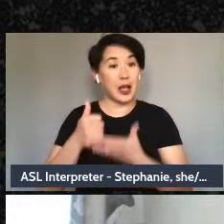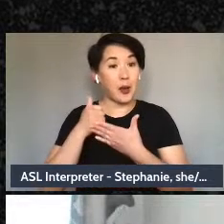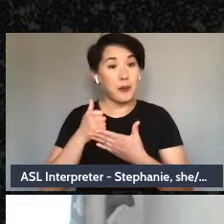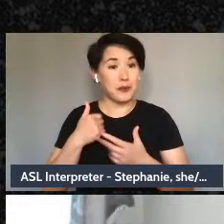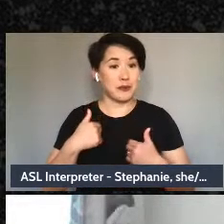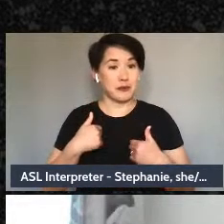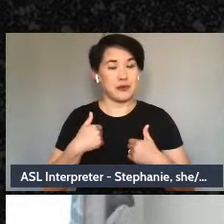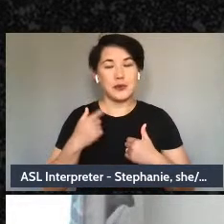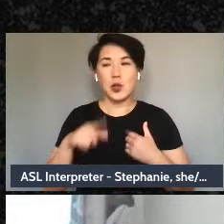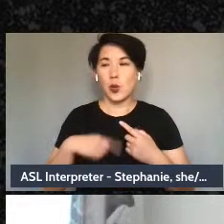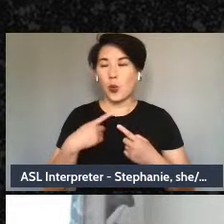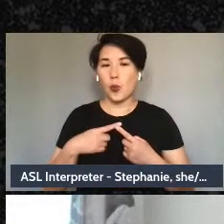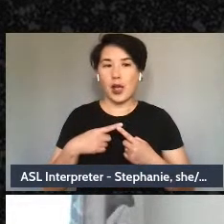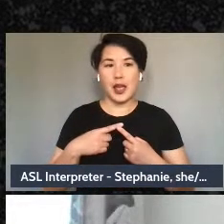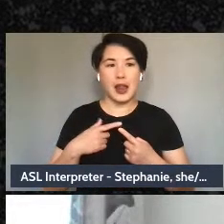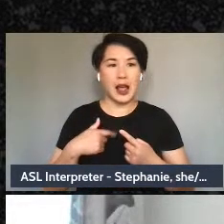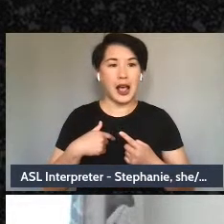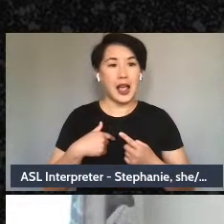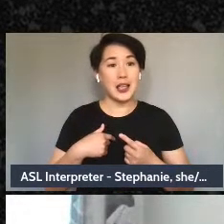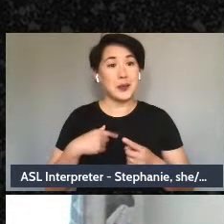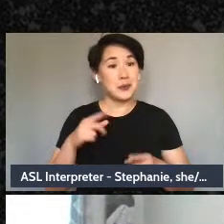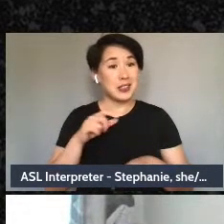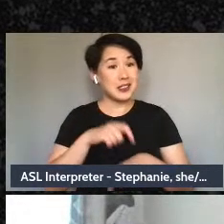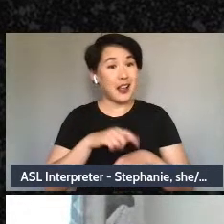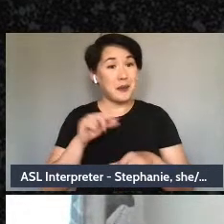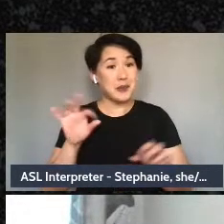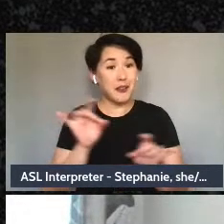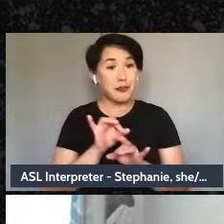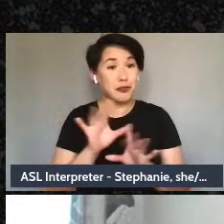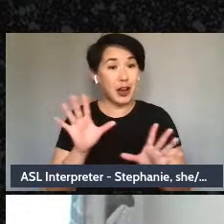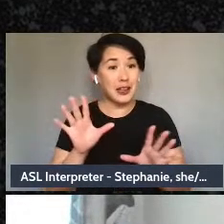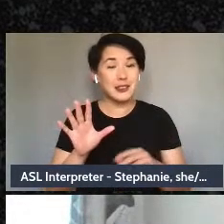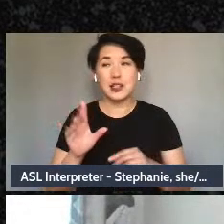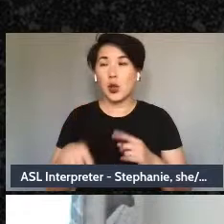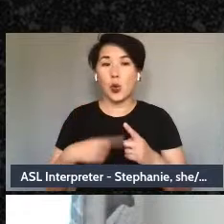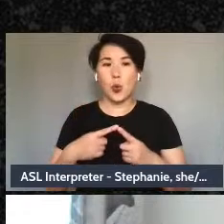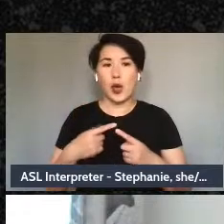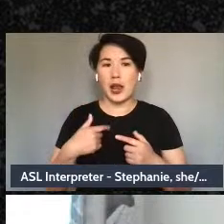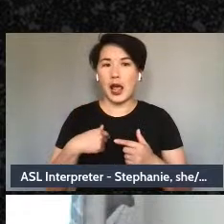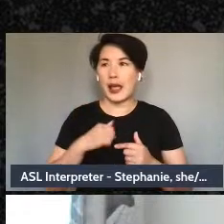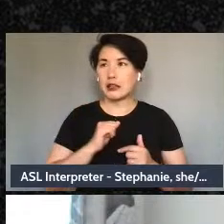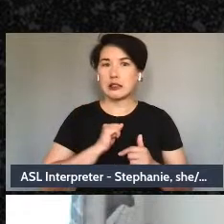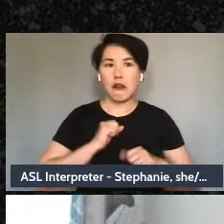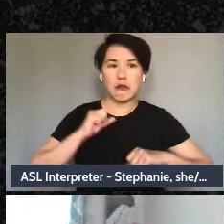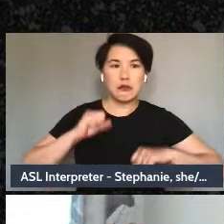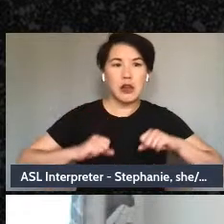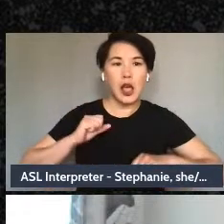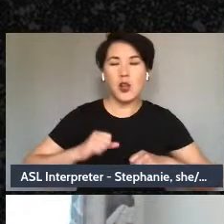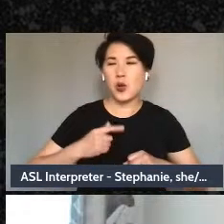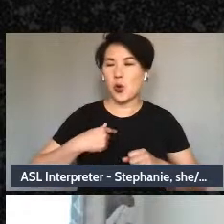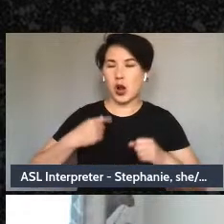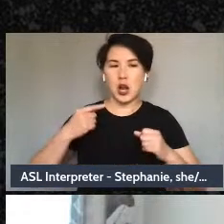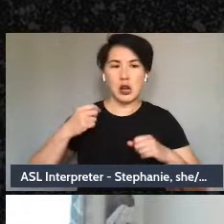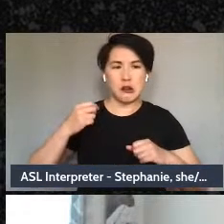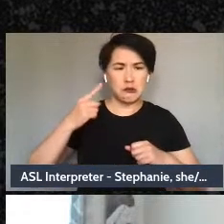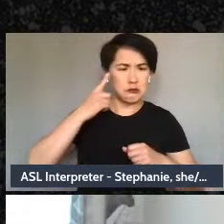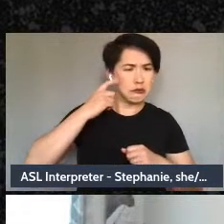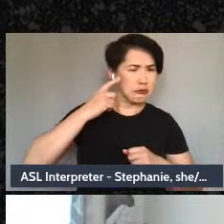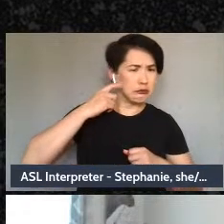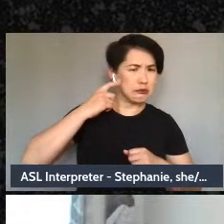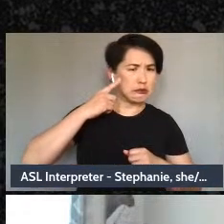are in times of crises, and when I’m in times of self-doubt or suspicion and I'm trying to find